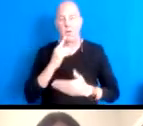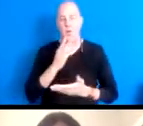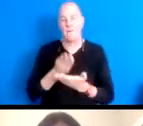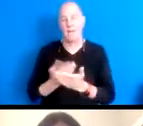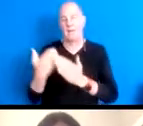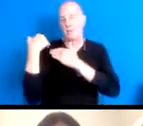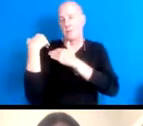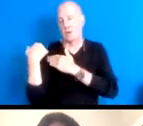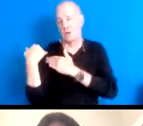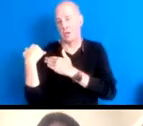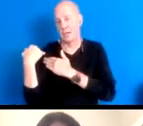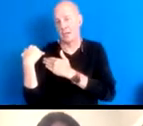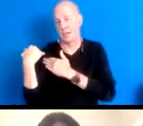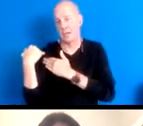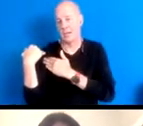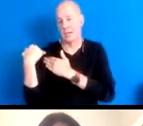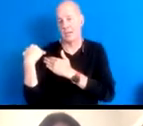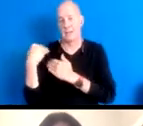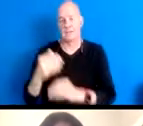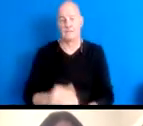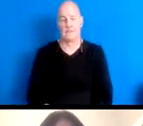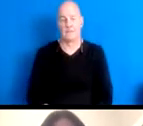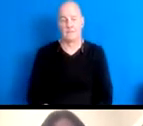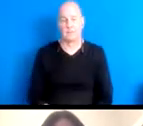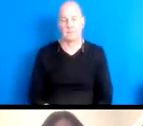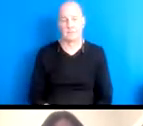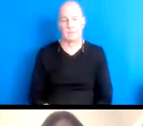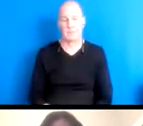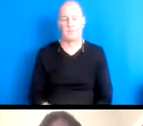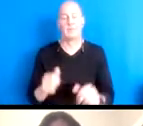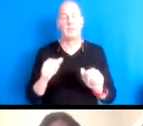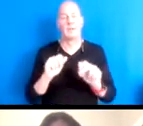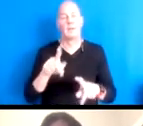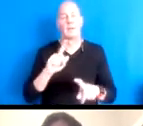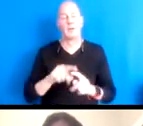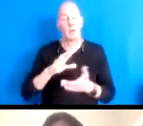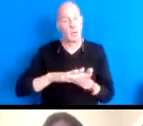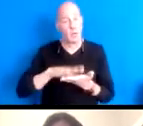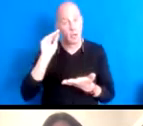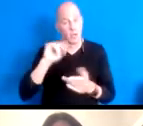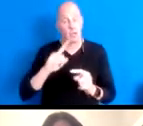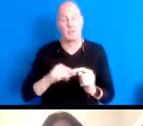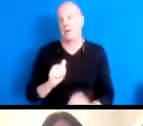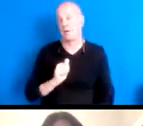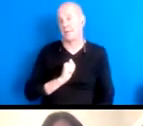16:24:11 Next slide, is an opportunity to learn about ourselves, and we tend to our